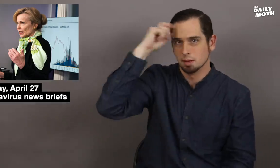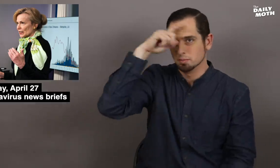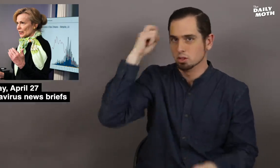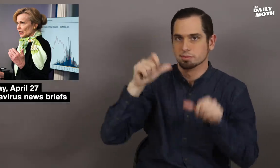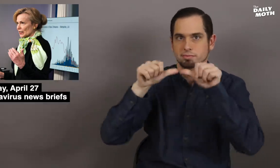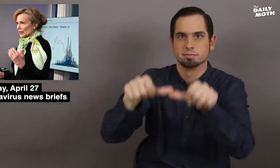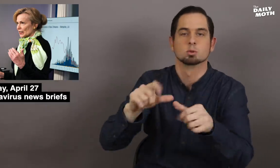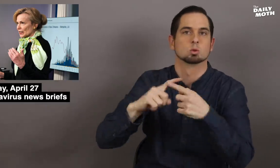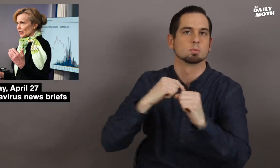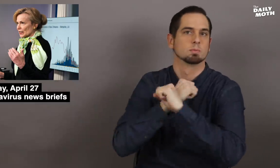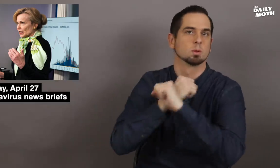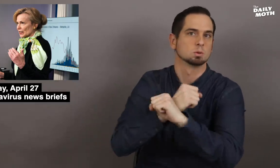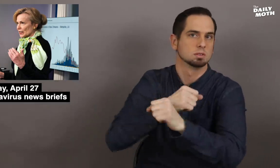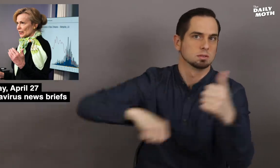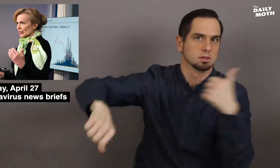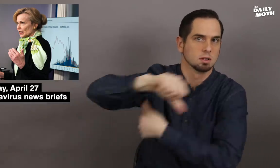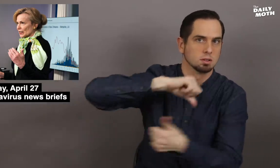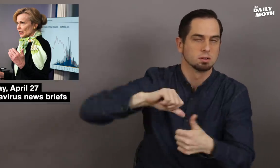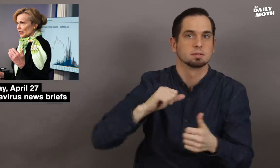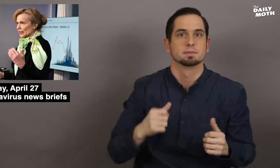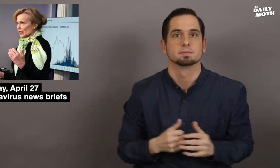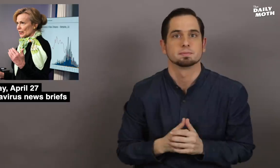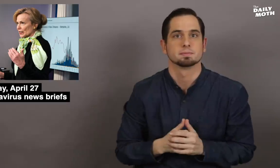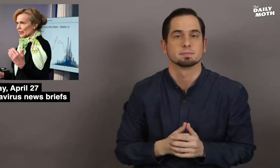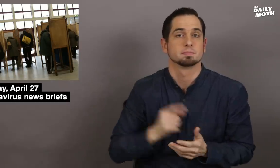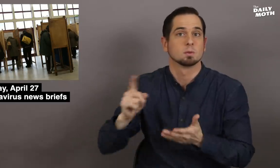the summer to protect one another.